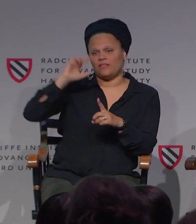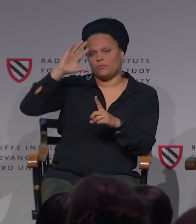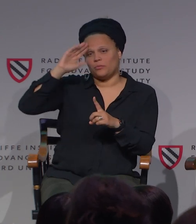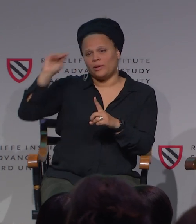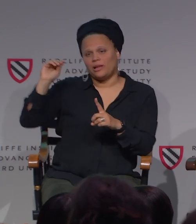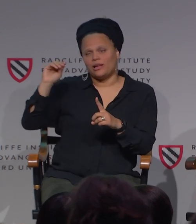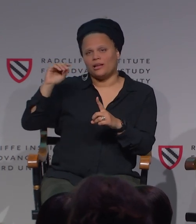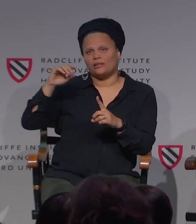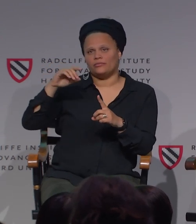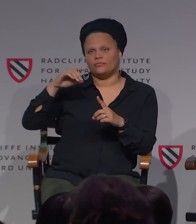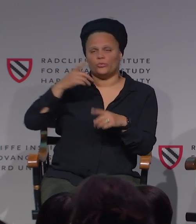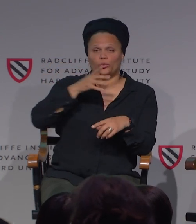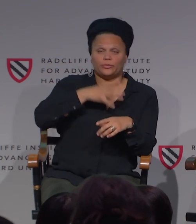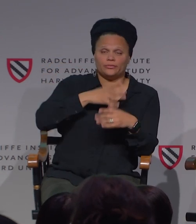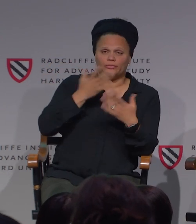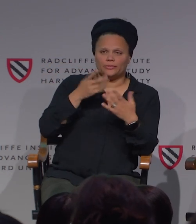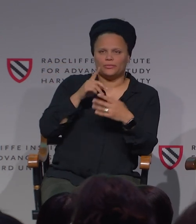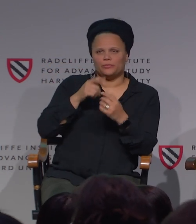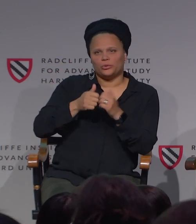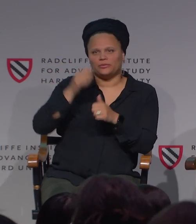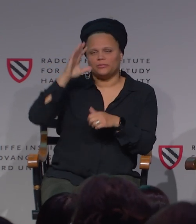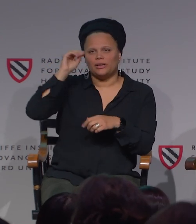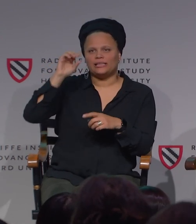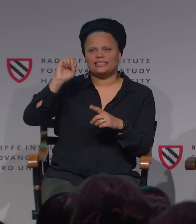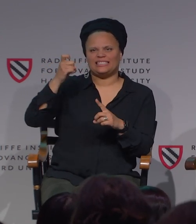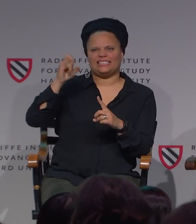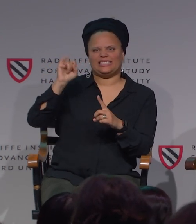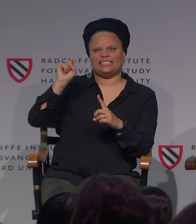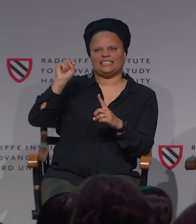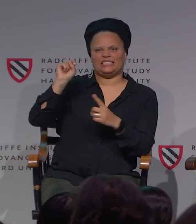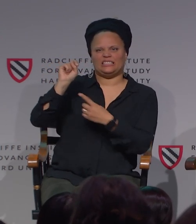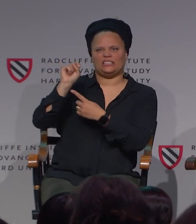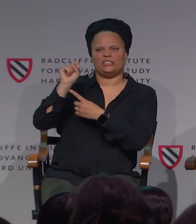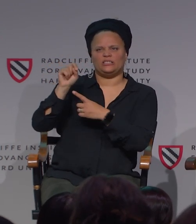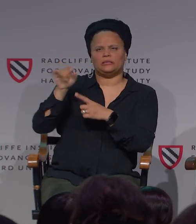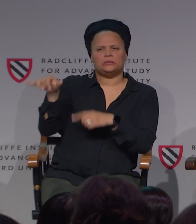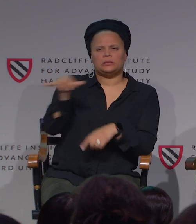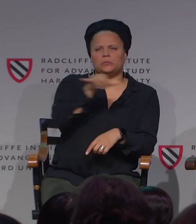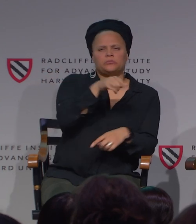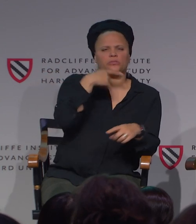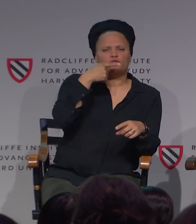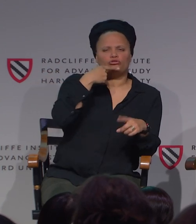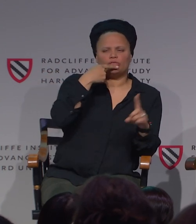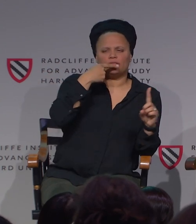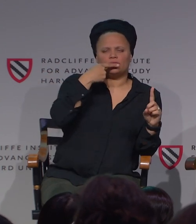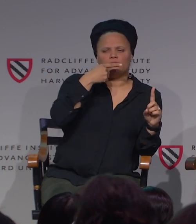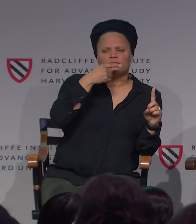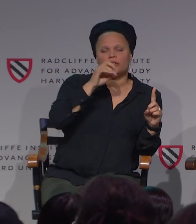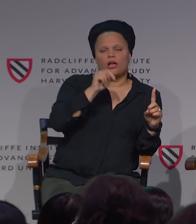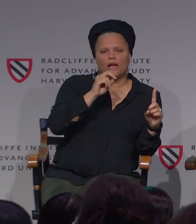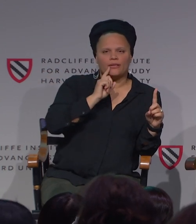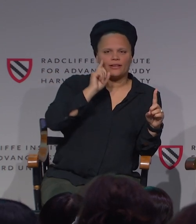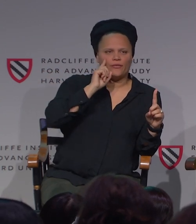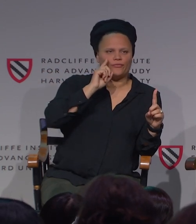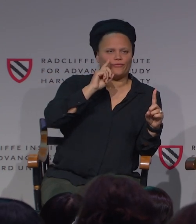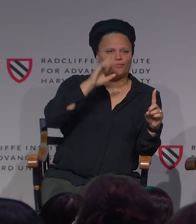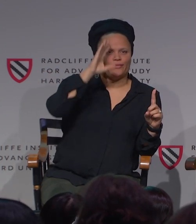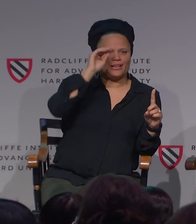is that paralleled in the deaf community? And I would say that it is the same. So there is a -ist-- a sexist.